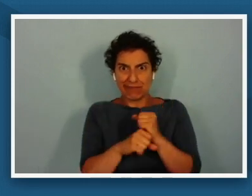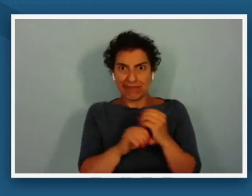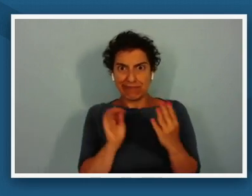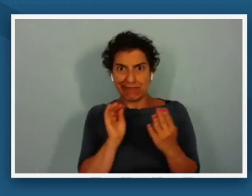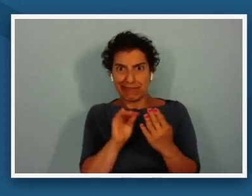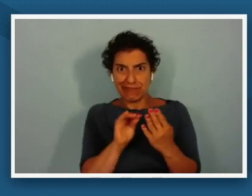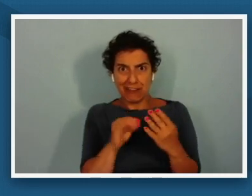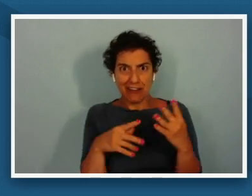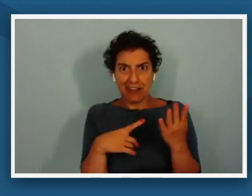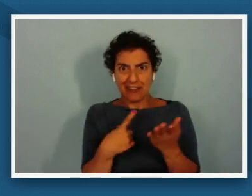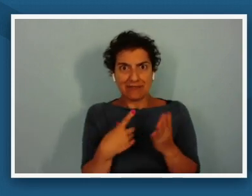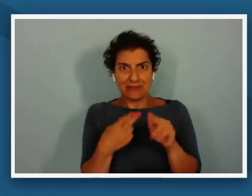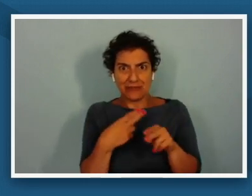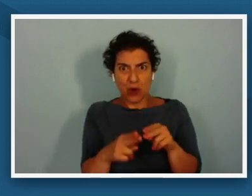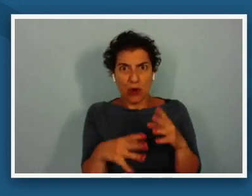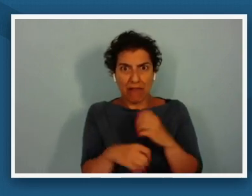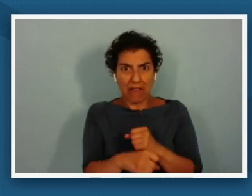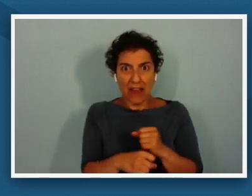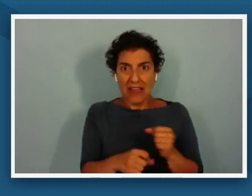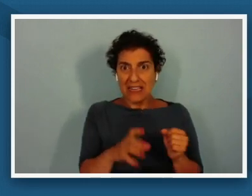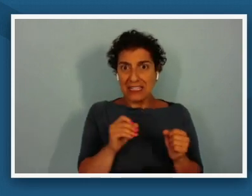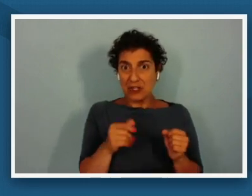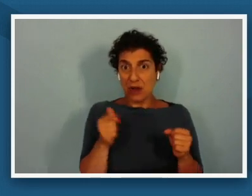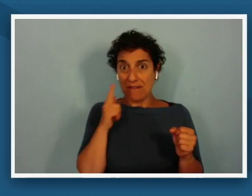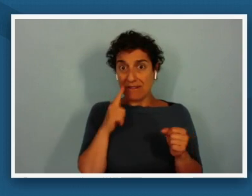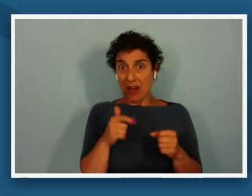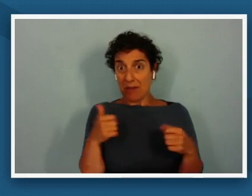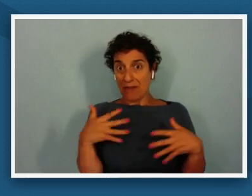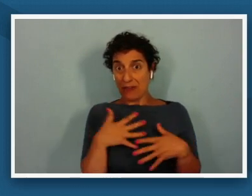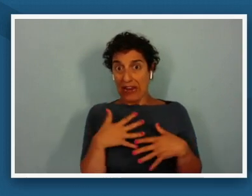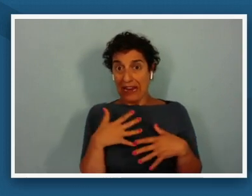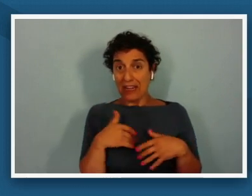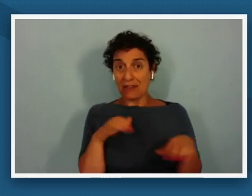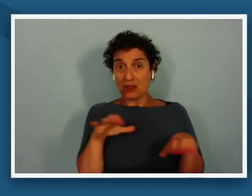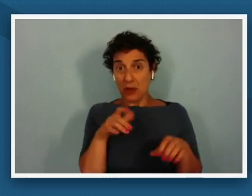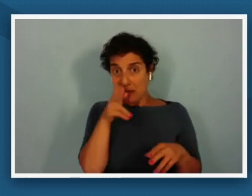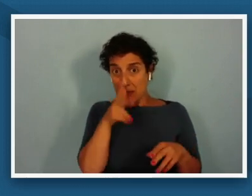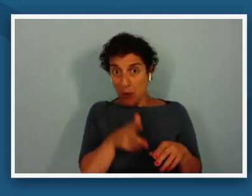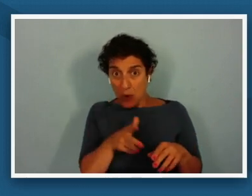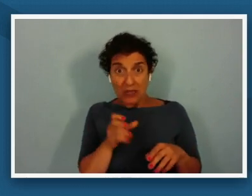i think for fear of doing it poorly i've kind of avoided it so